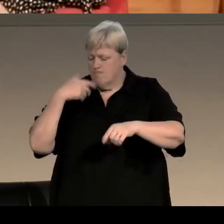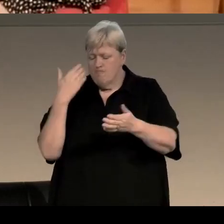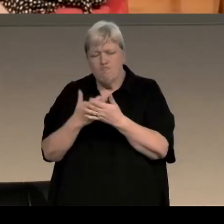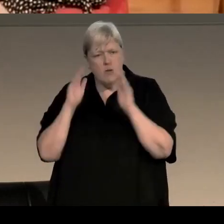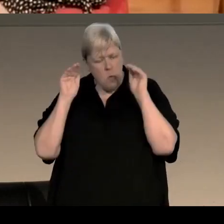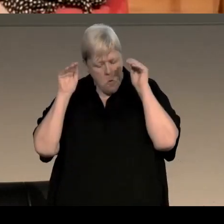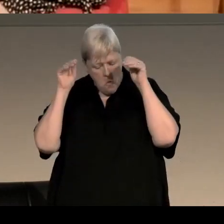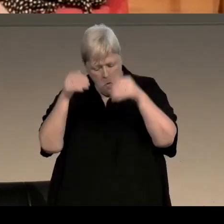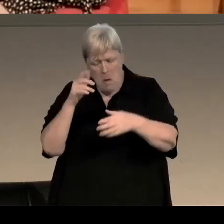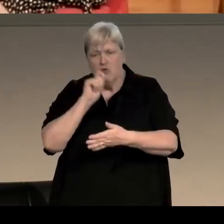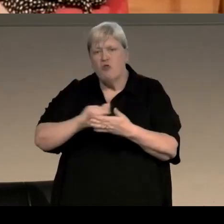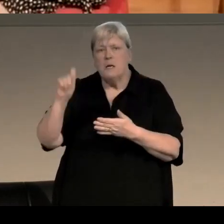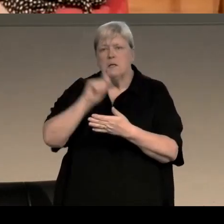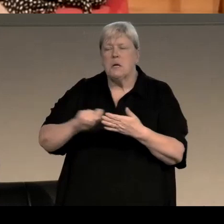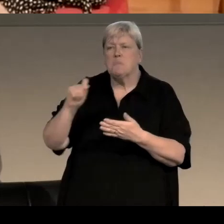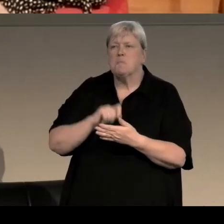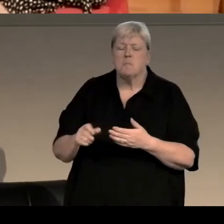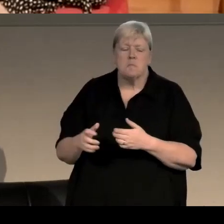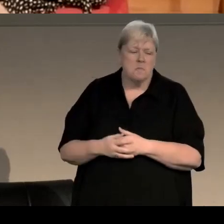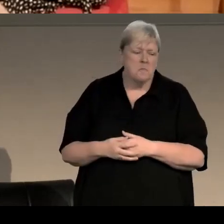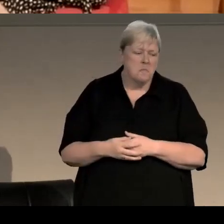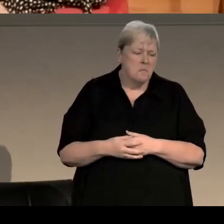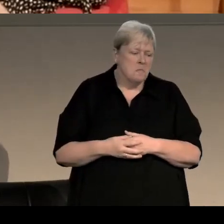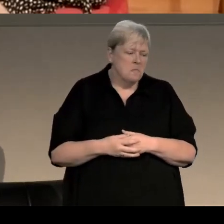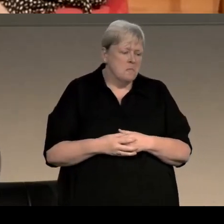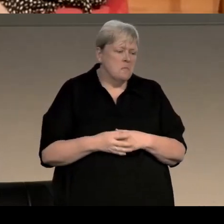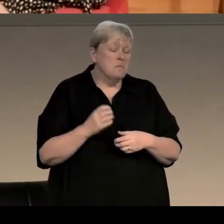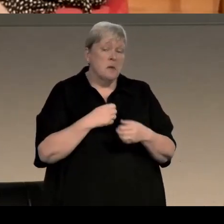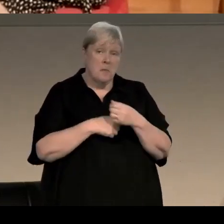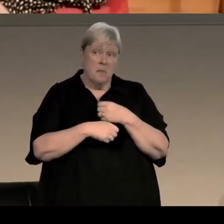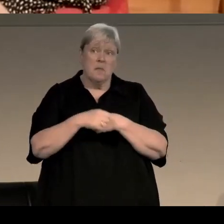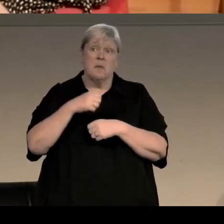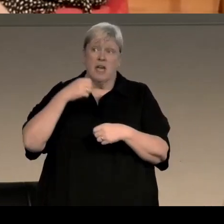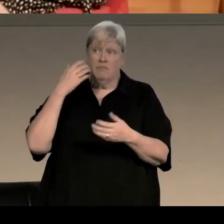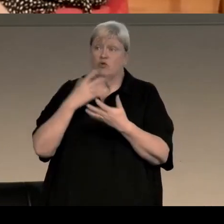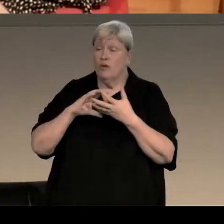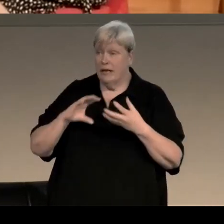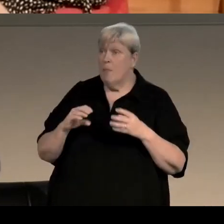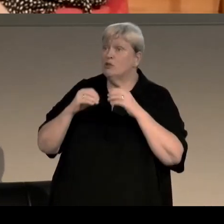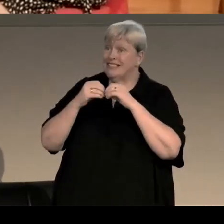and that turned into a really productive use of time,